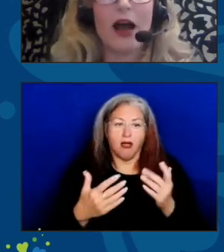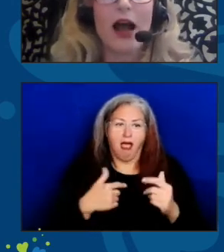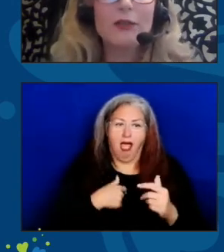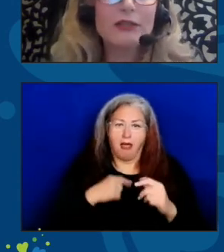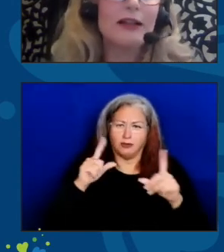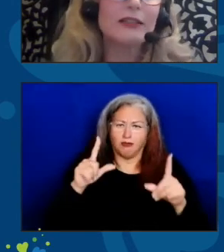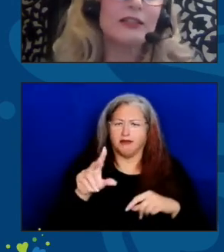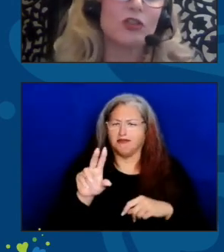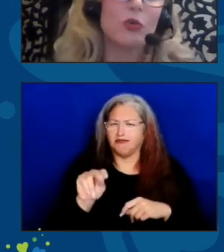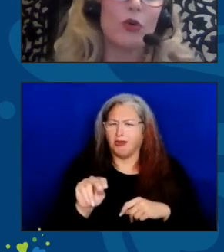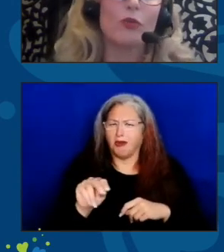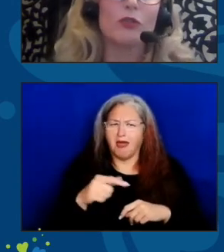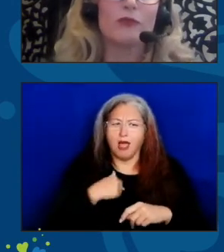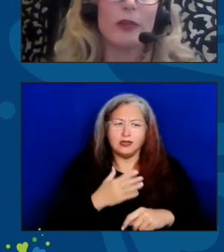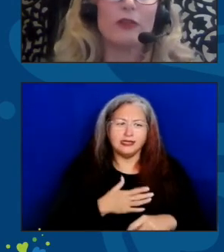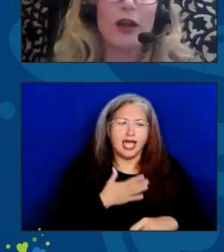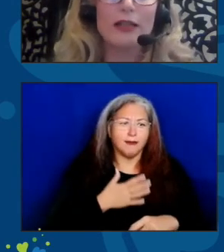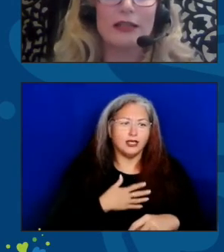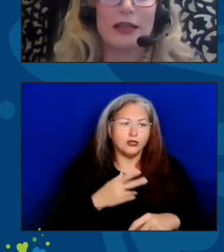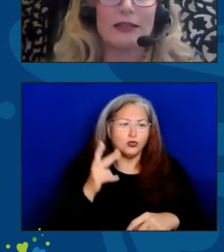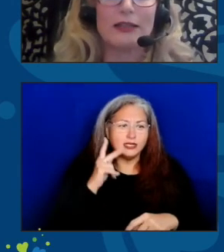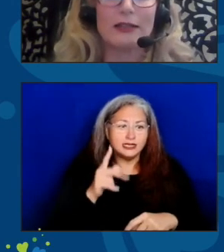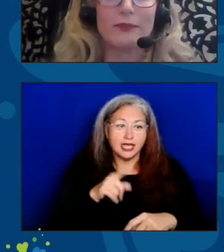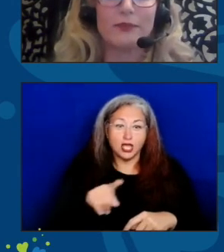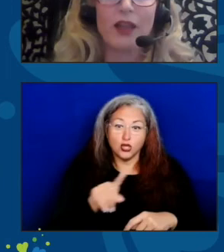I was glad to see your work was being recognized